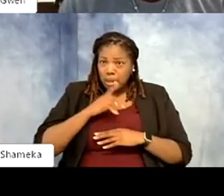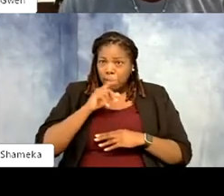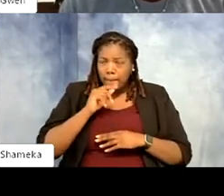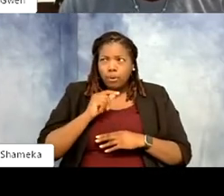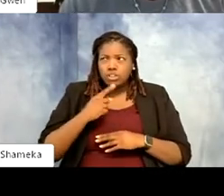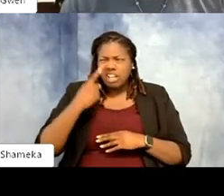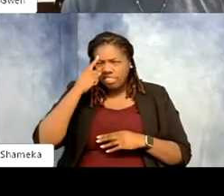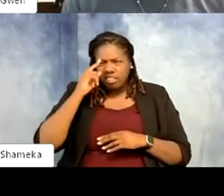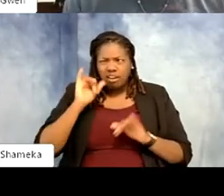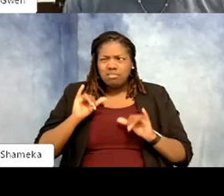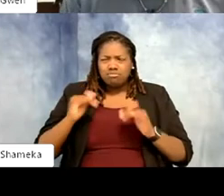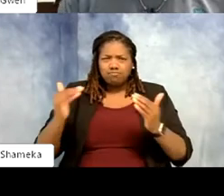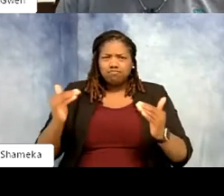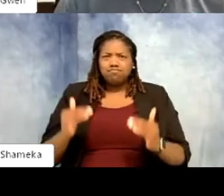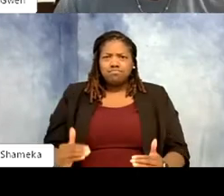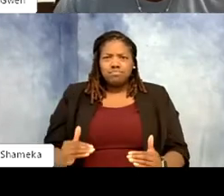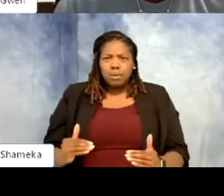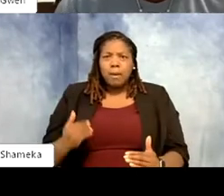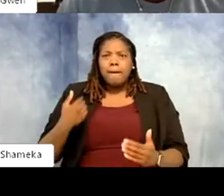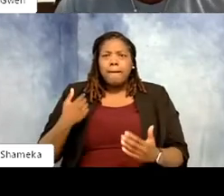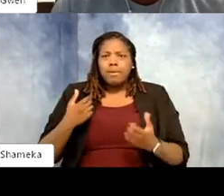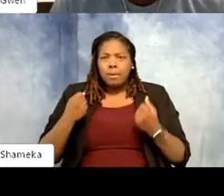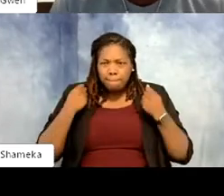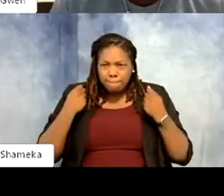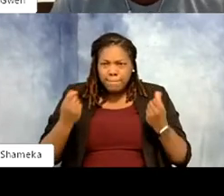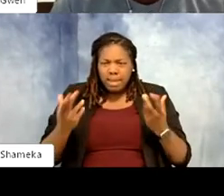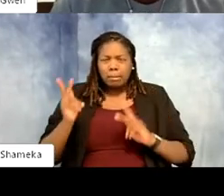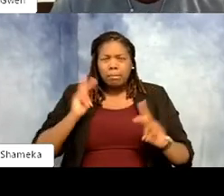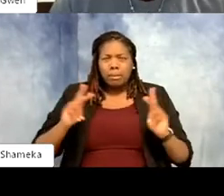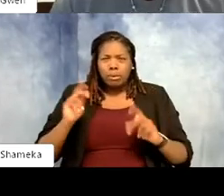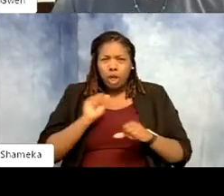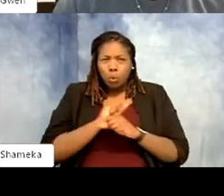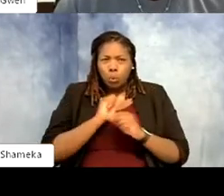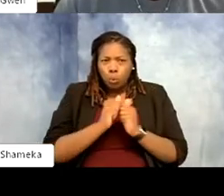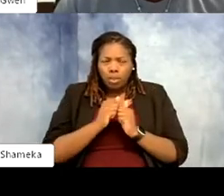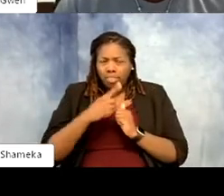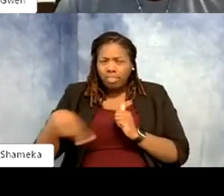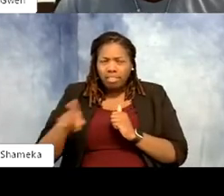But again I was surrounded by so much experience with the keepers that I got to work with. And the